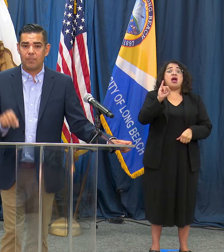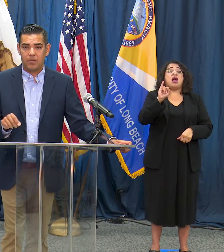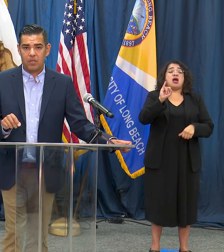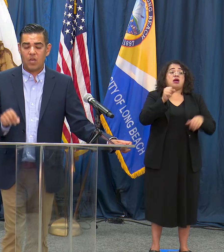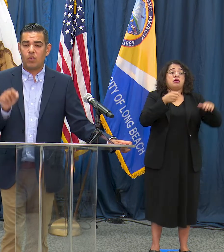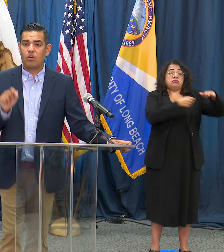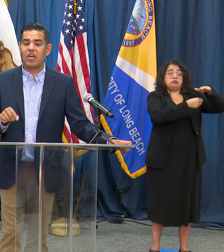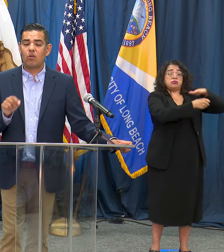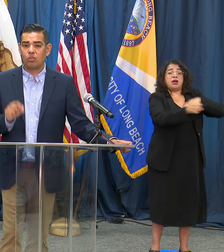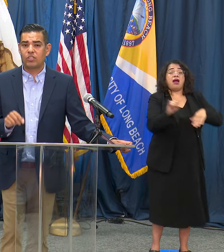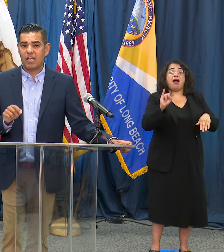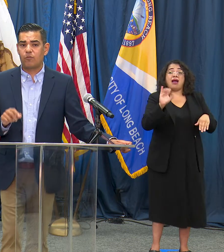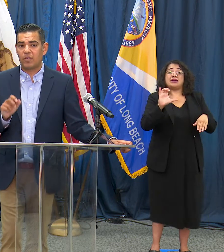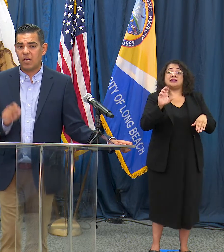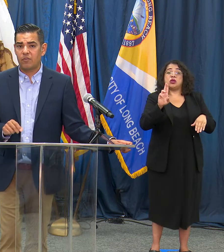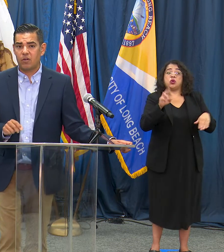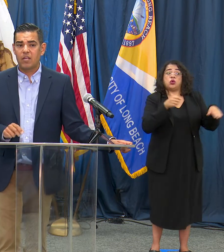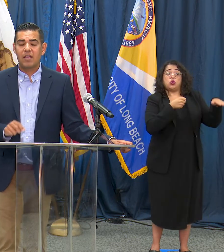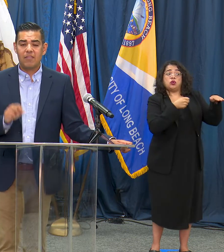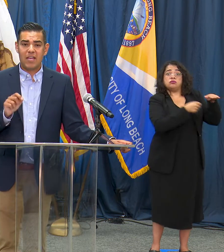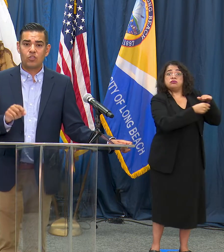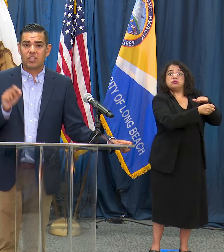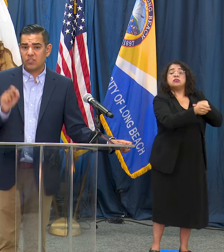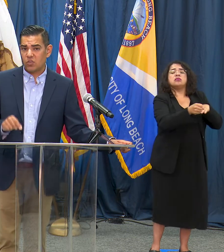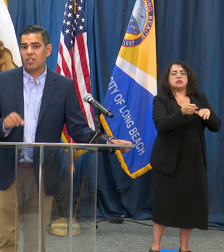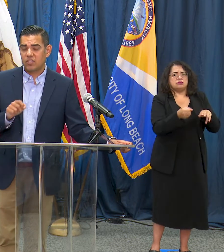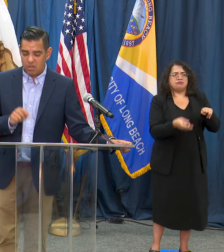and we heard that earlier today from the Governor and that should concern us here